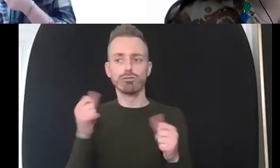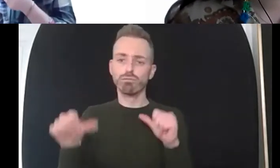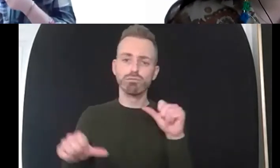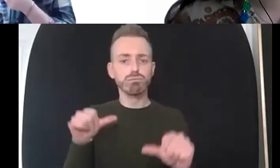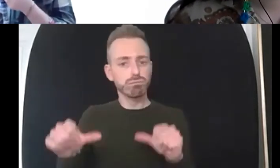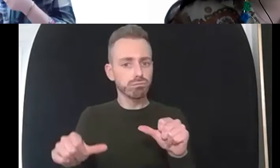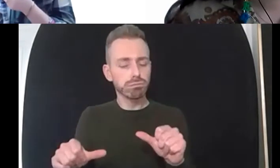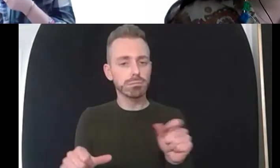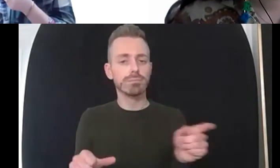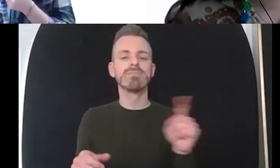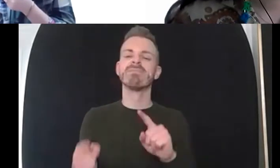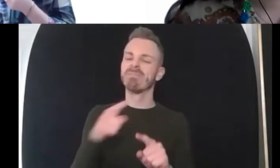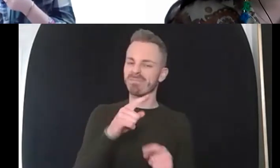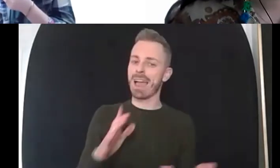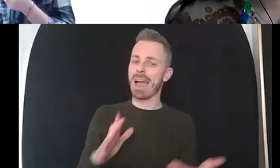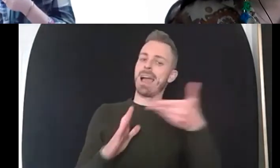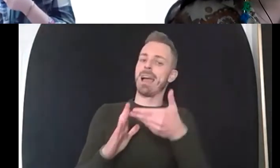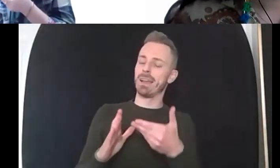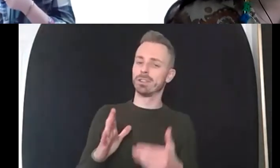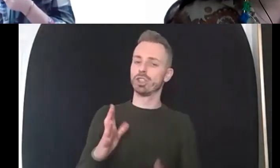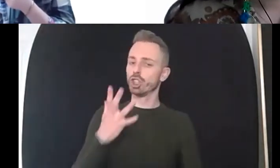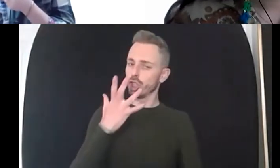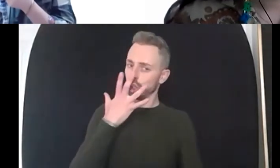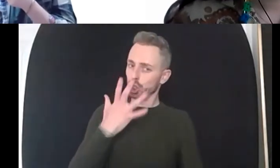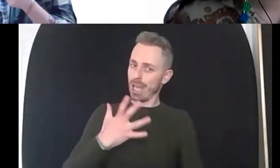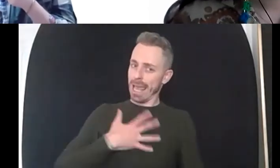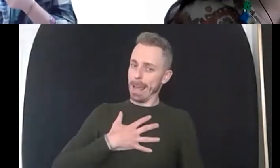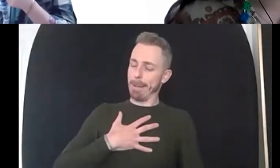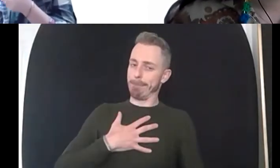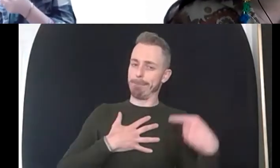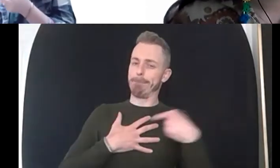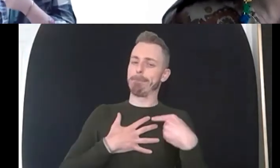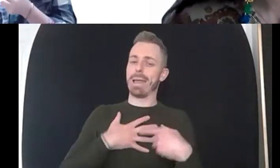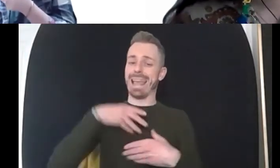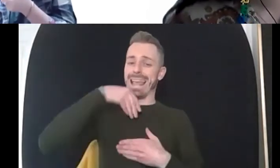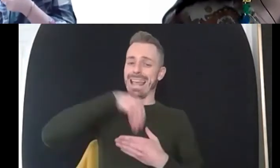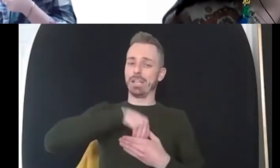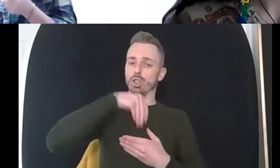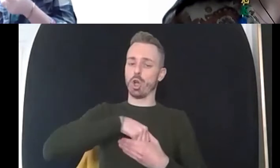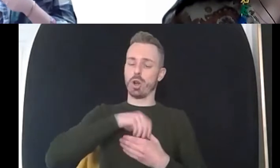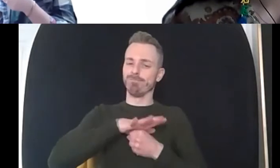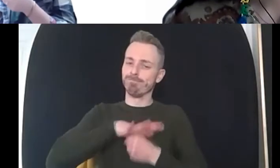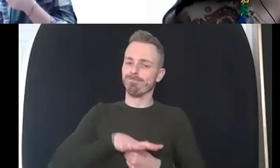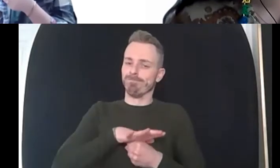is also about working with that internalized uh oppression as well and recognizing that because